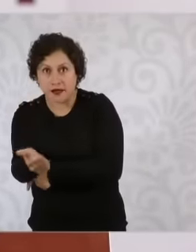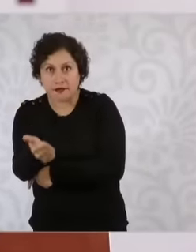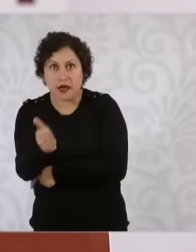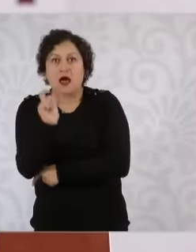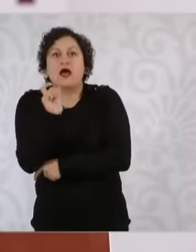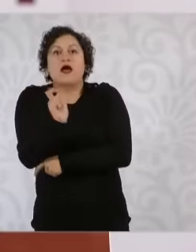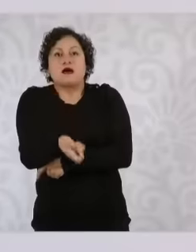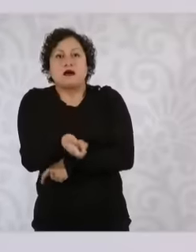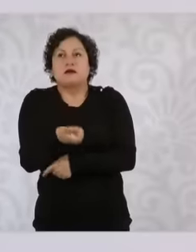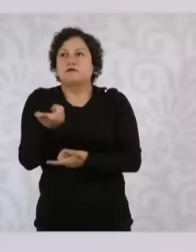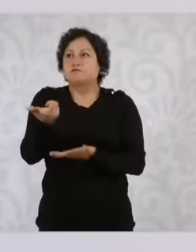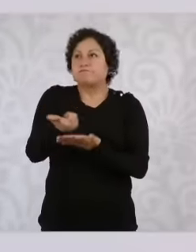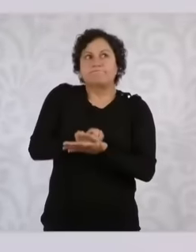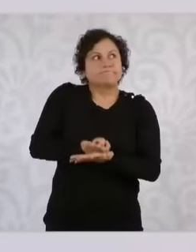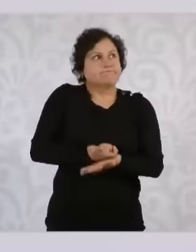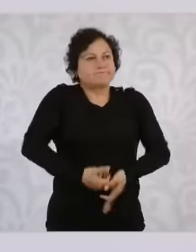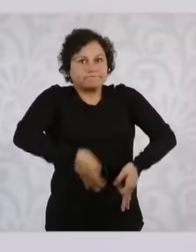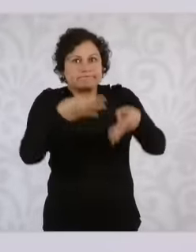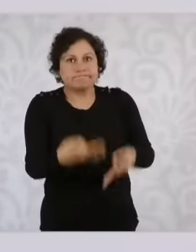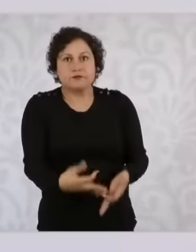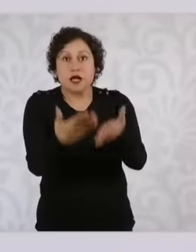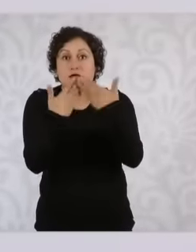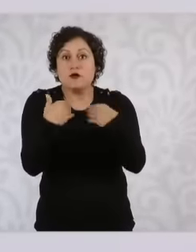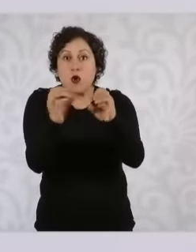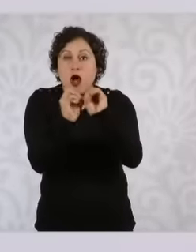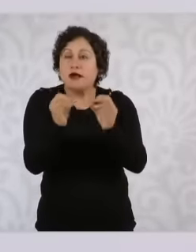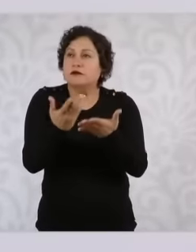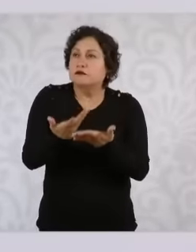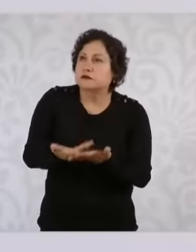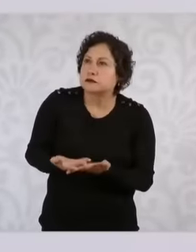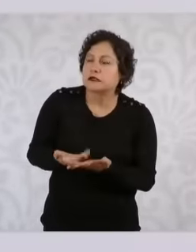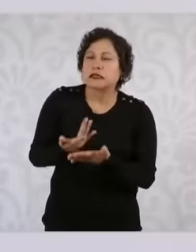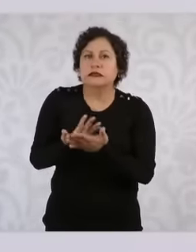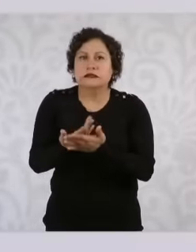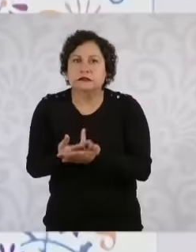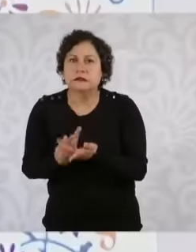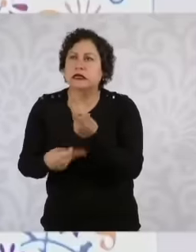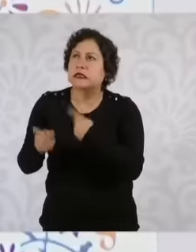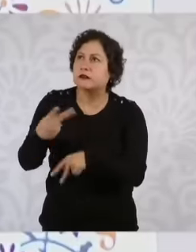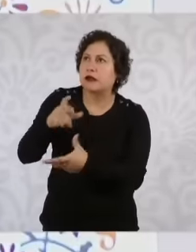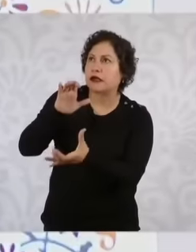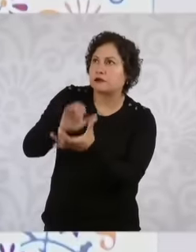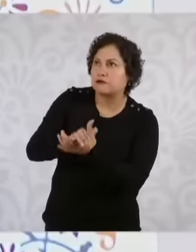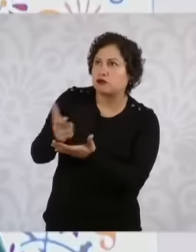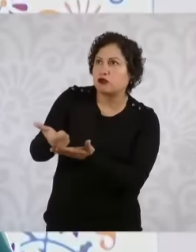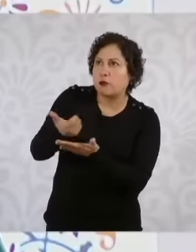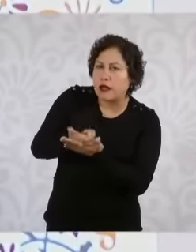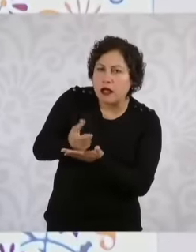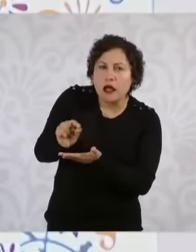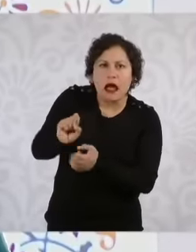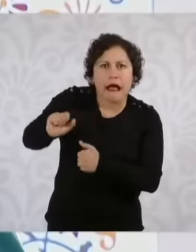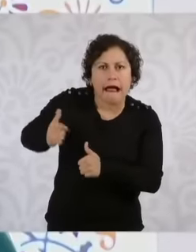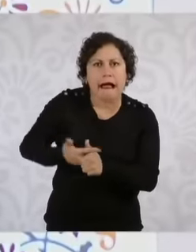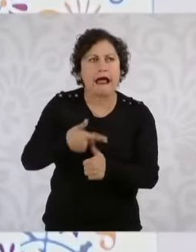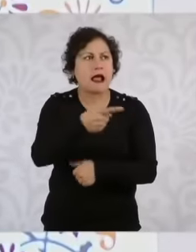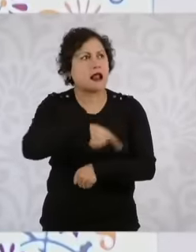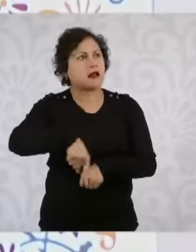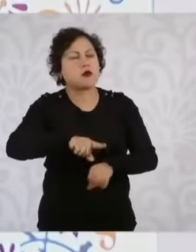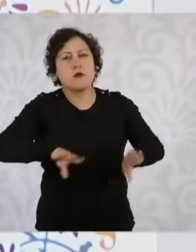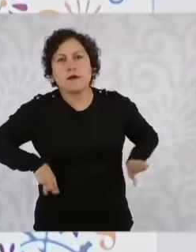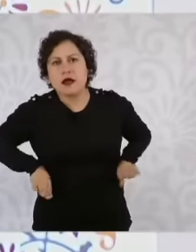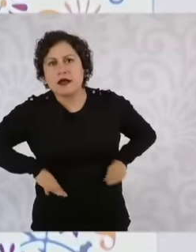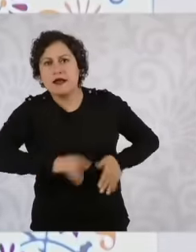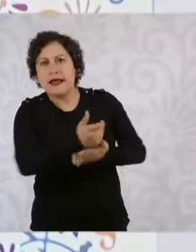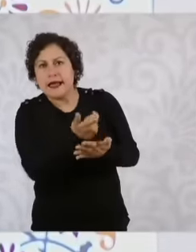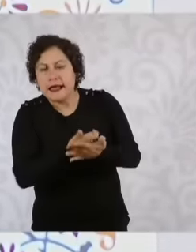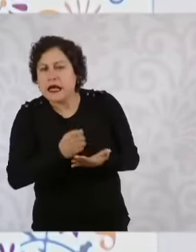on the couple's husband to give them some resources to be able to have something for themselves so